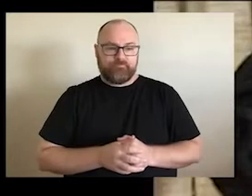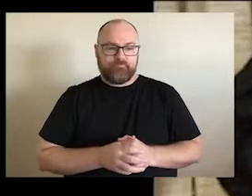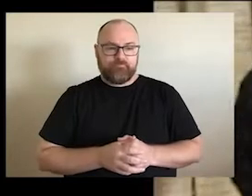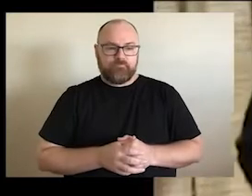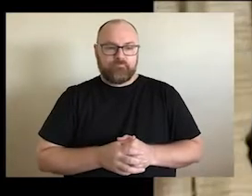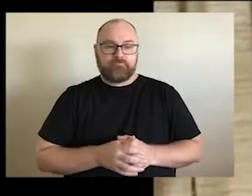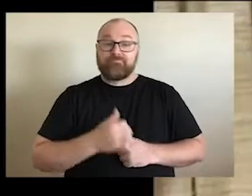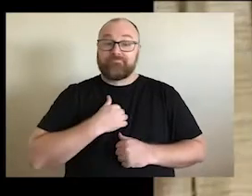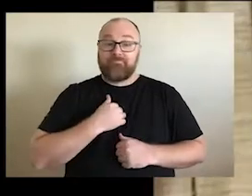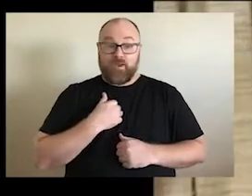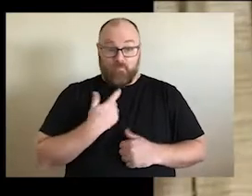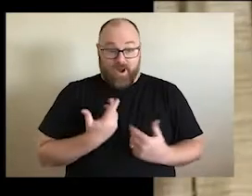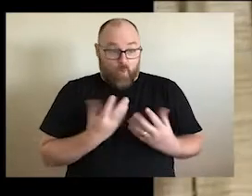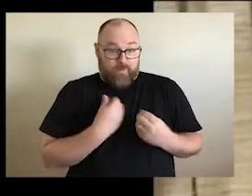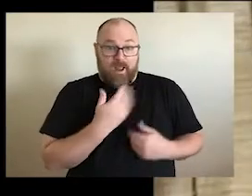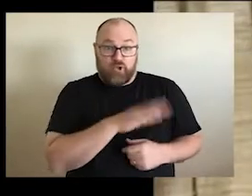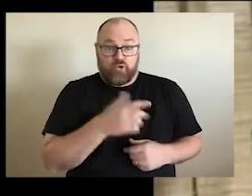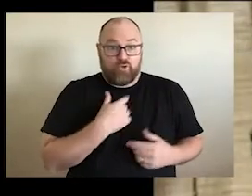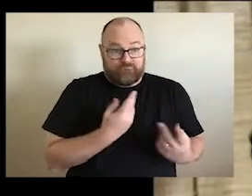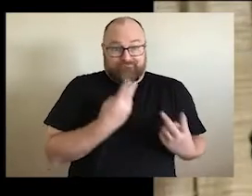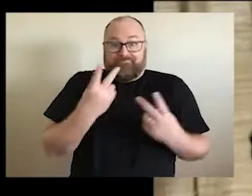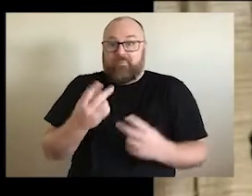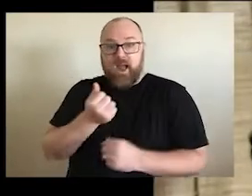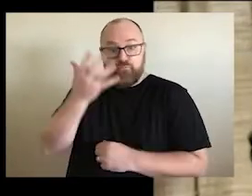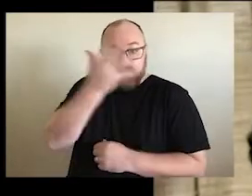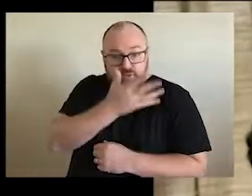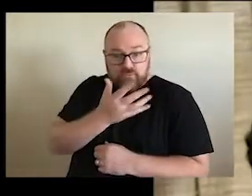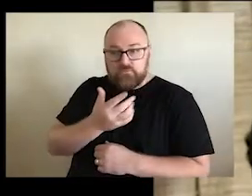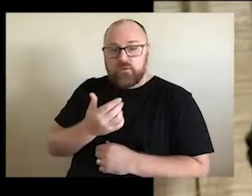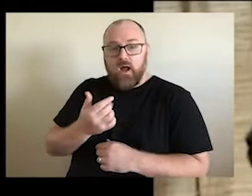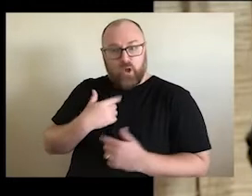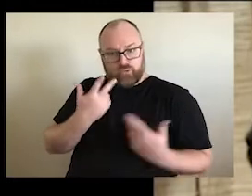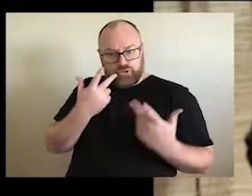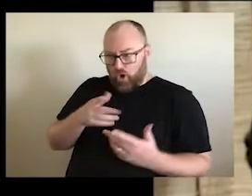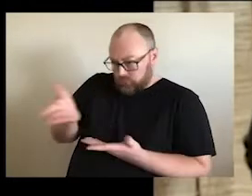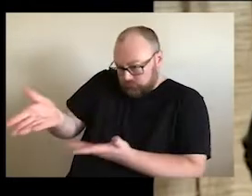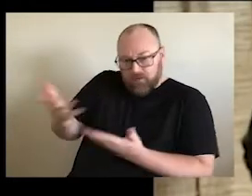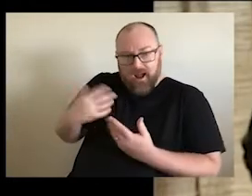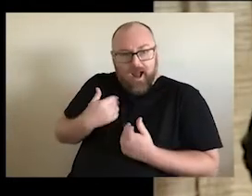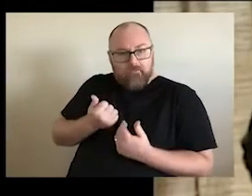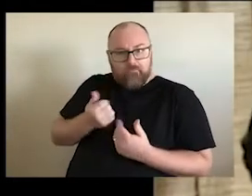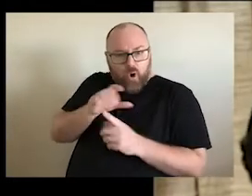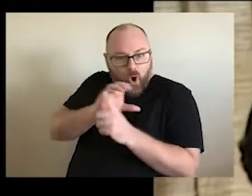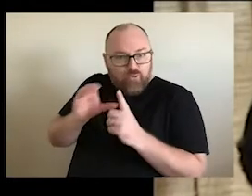to the Aboriginal land. And then we show them the kind of culture. The kind of way of life